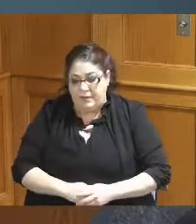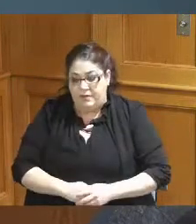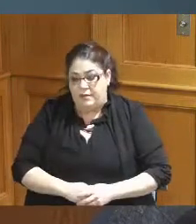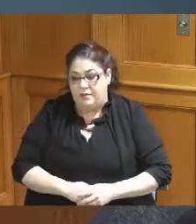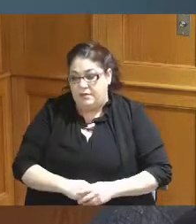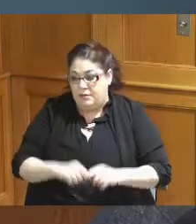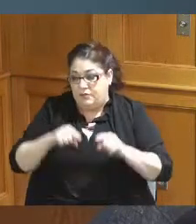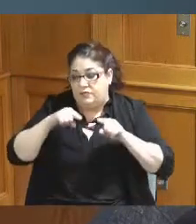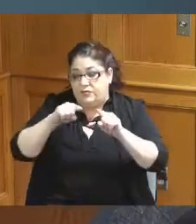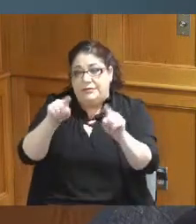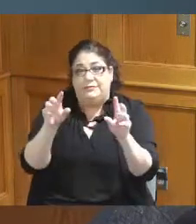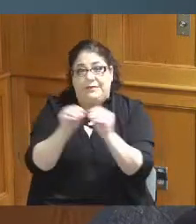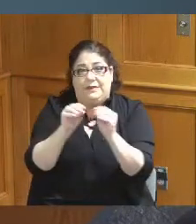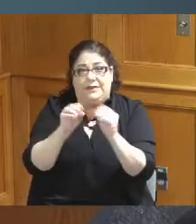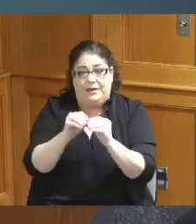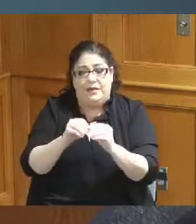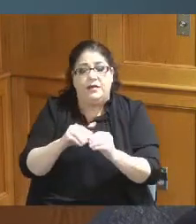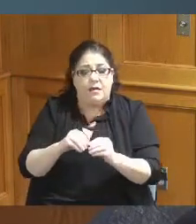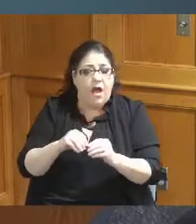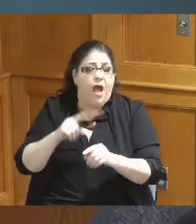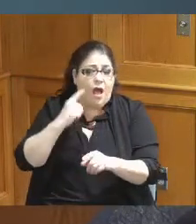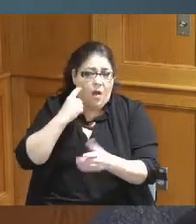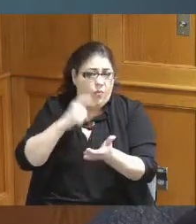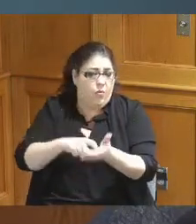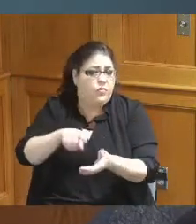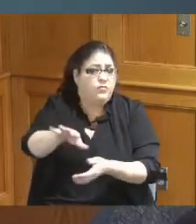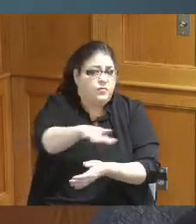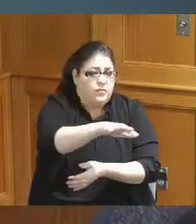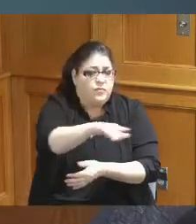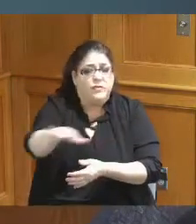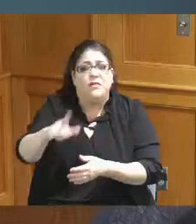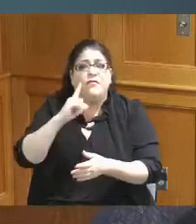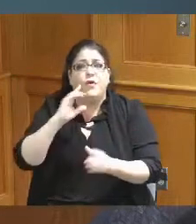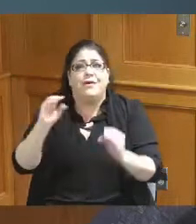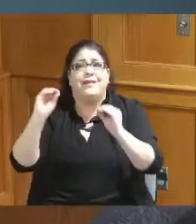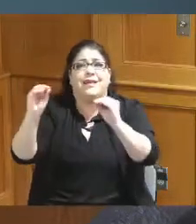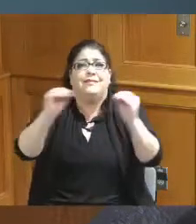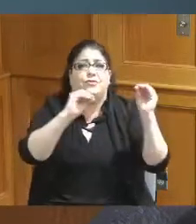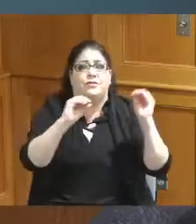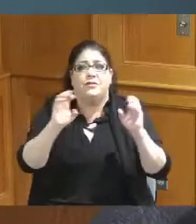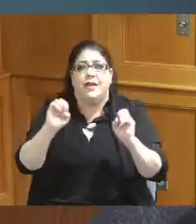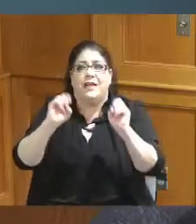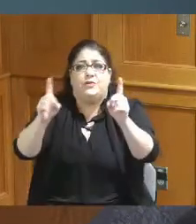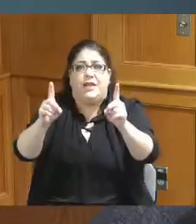at the meeting that I think they're going to also work on education wise when these disasters happen